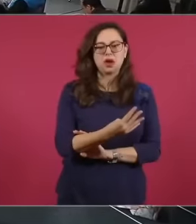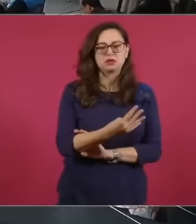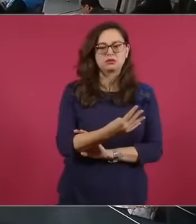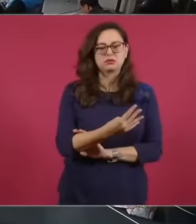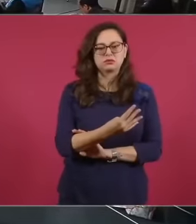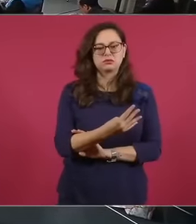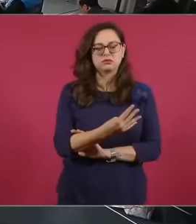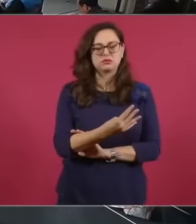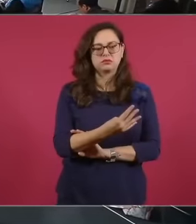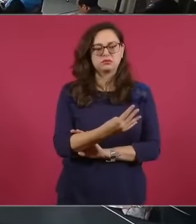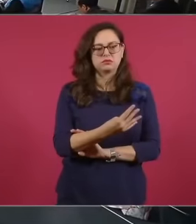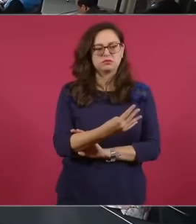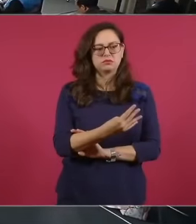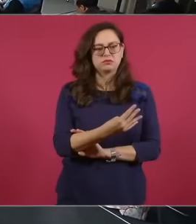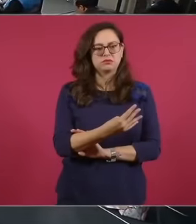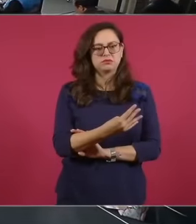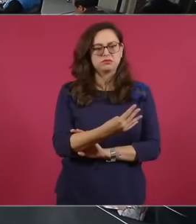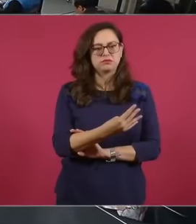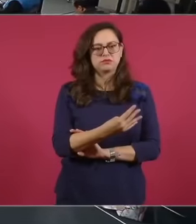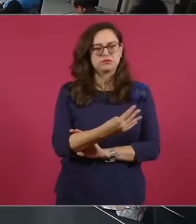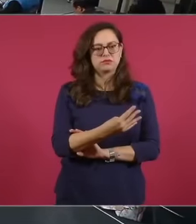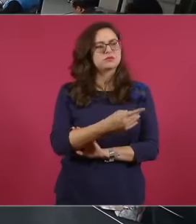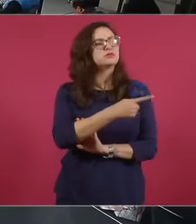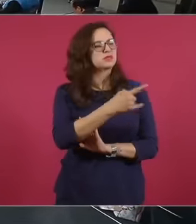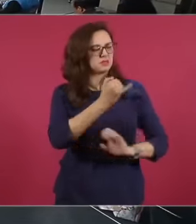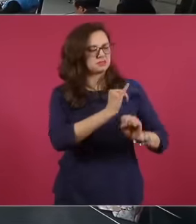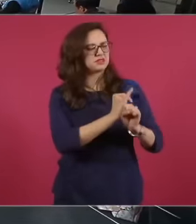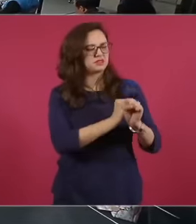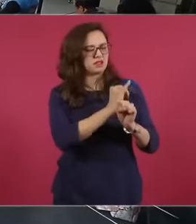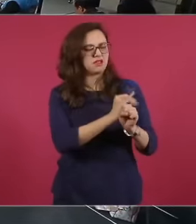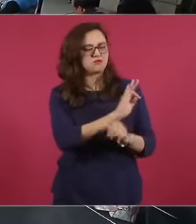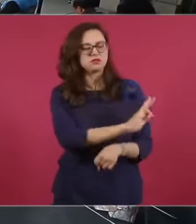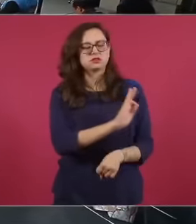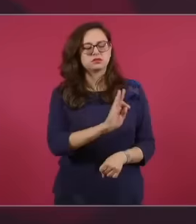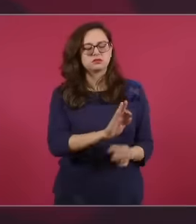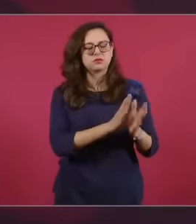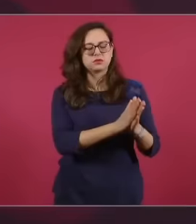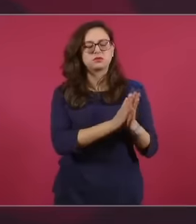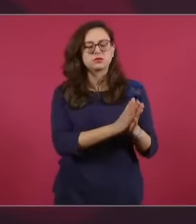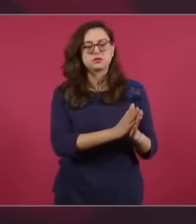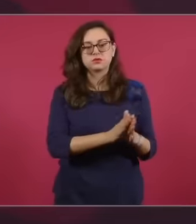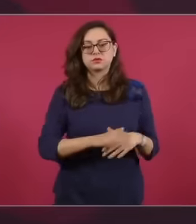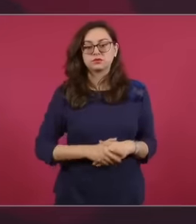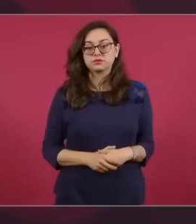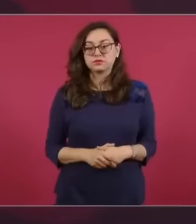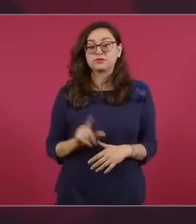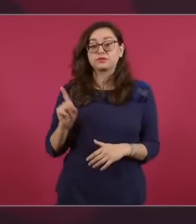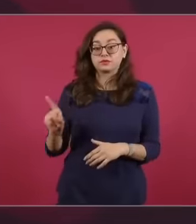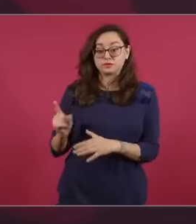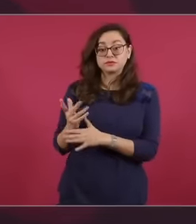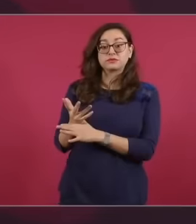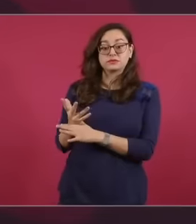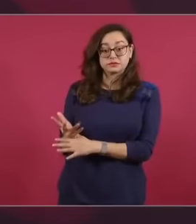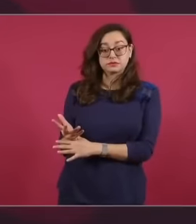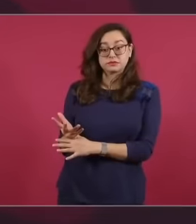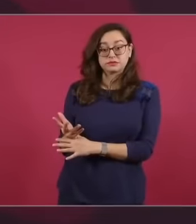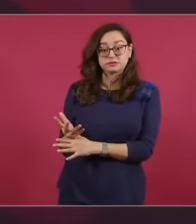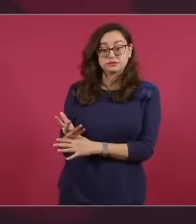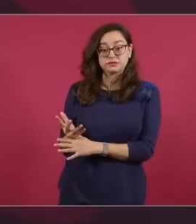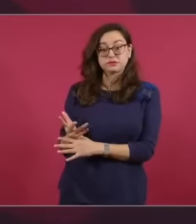one was. When he arrives in Mexico and has a text where he says